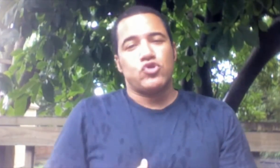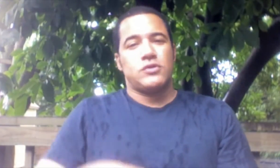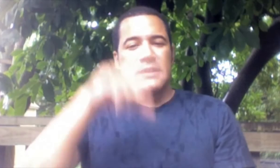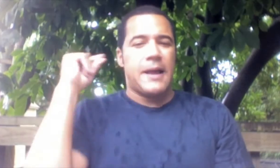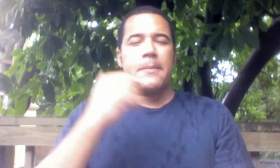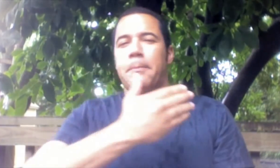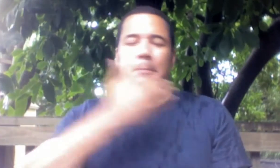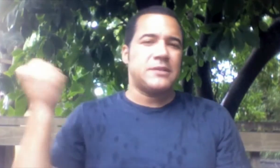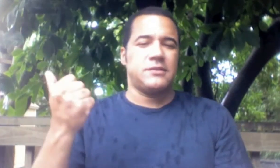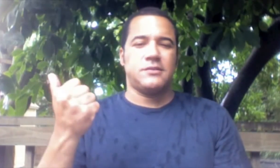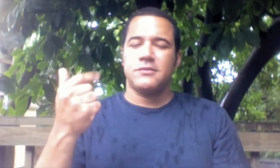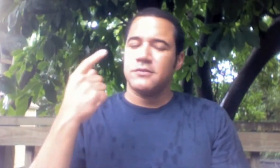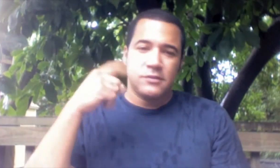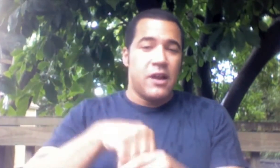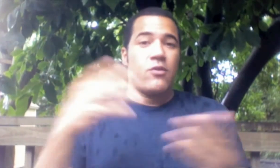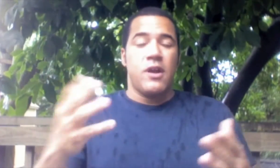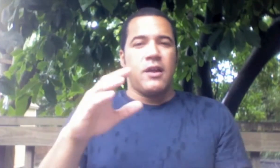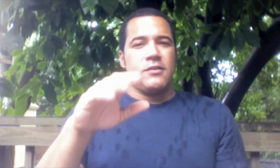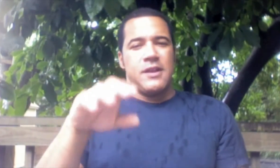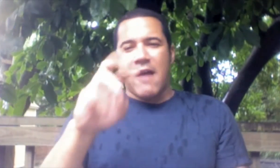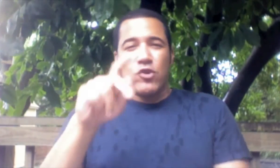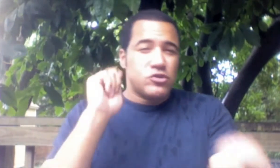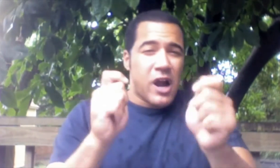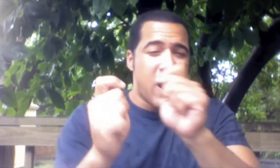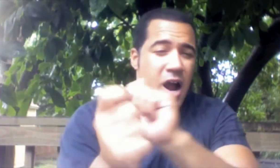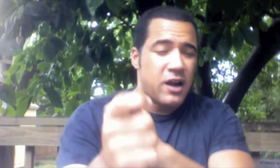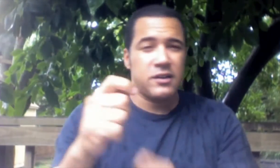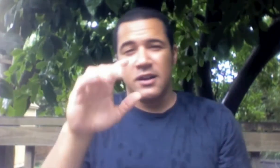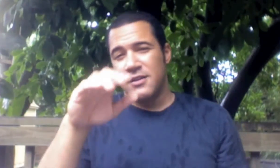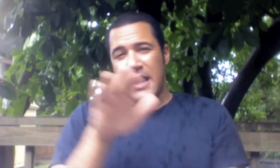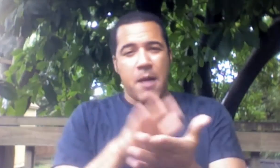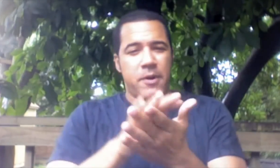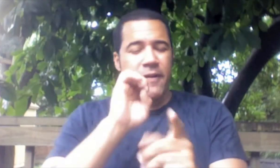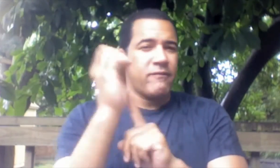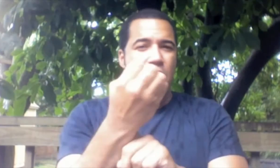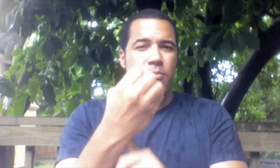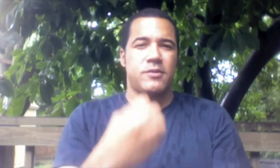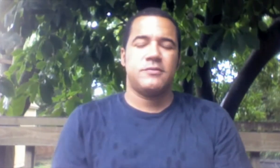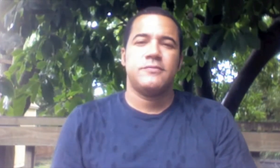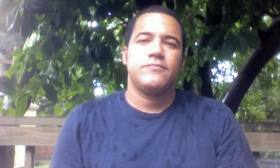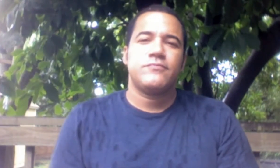I wish Gallaudet the best in this ever-changing academic environment.